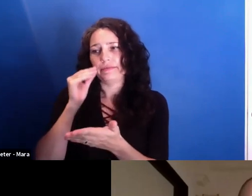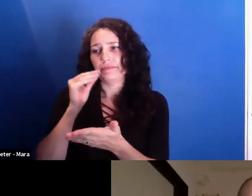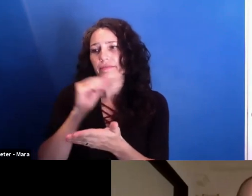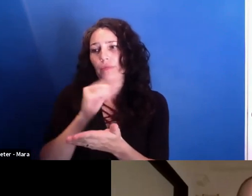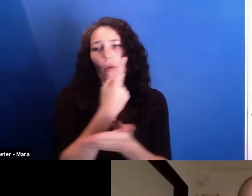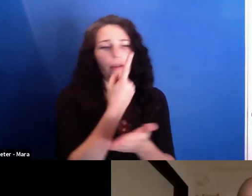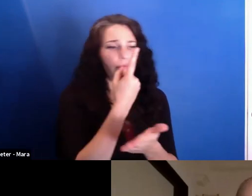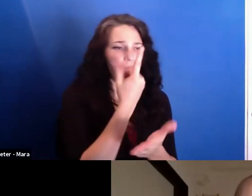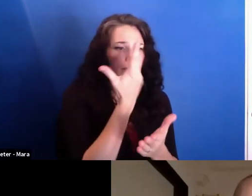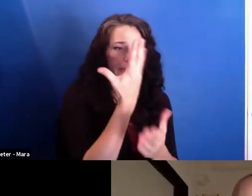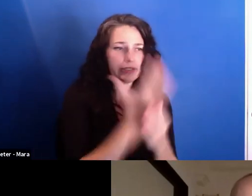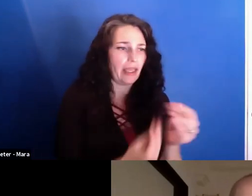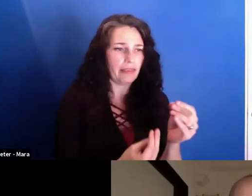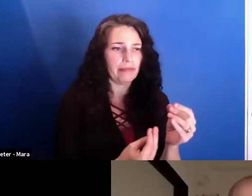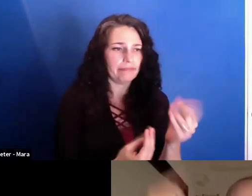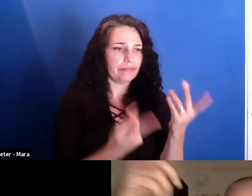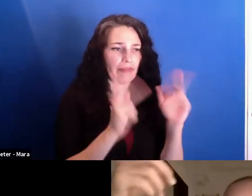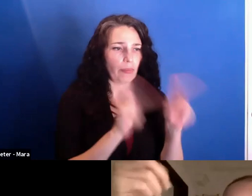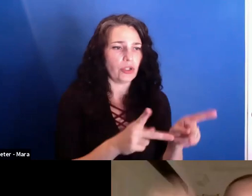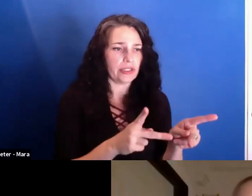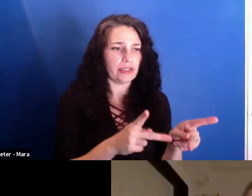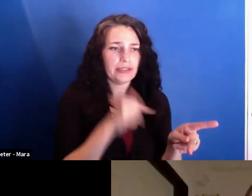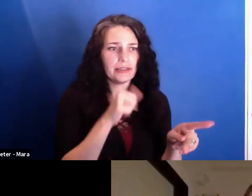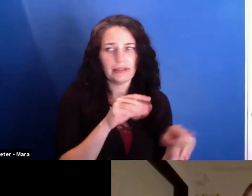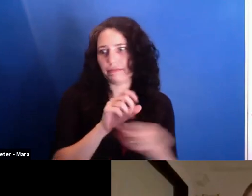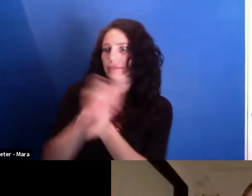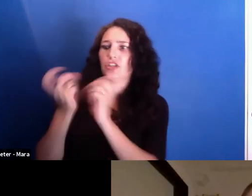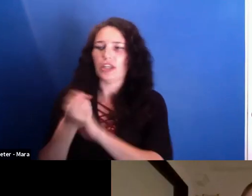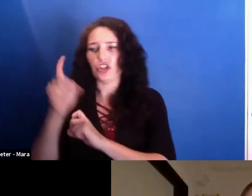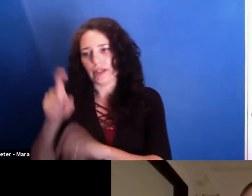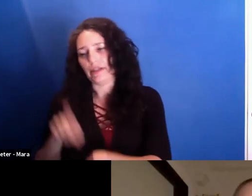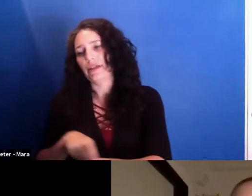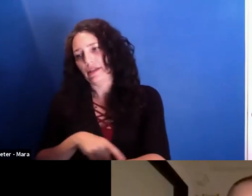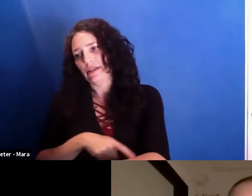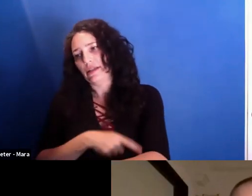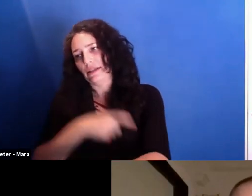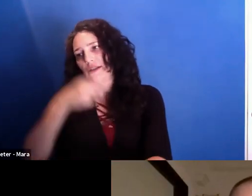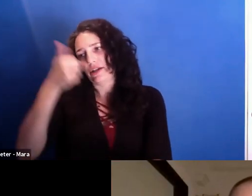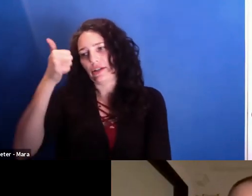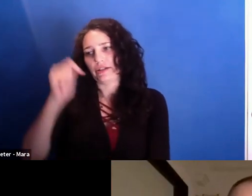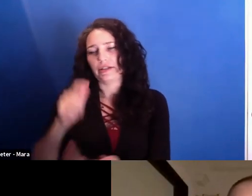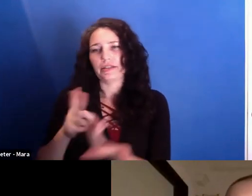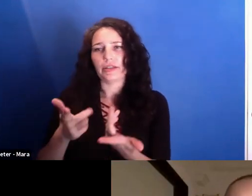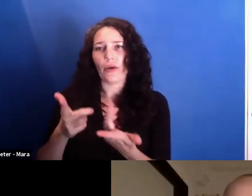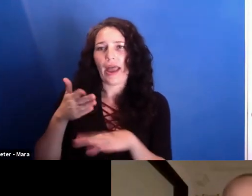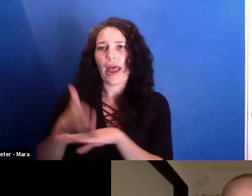we had the European elections, where we elect the European Parliament. And there, outcome was, surprisingly, people went to vote.